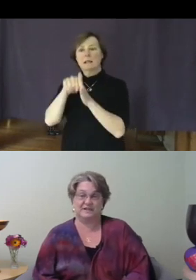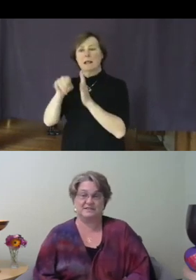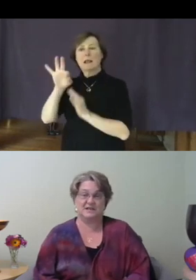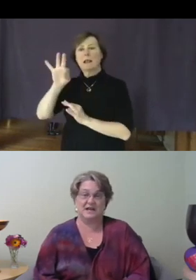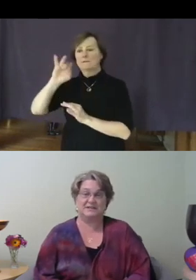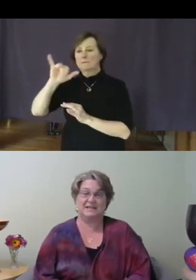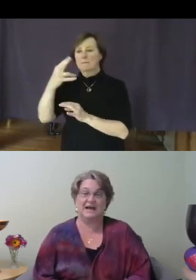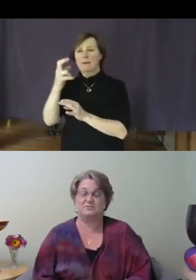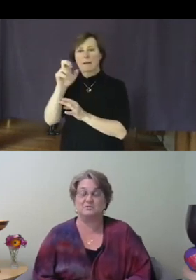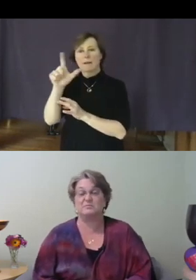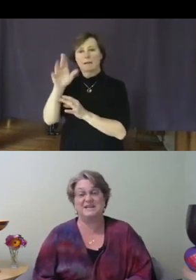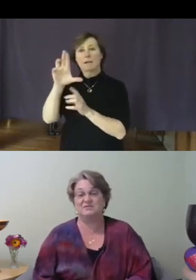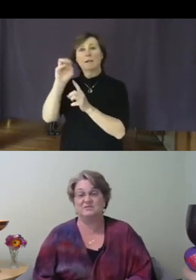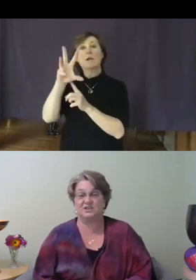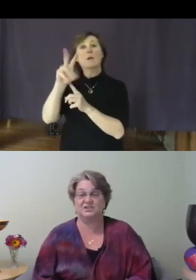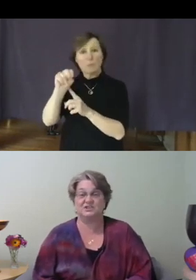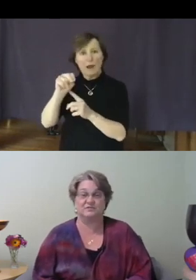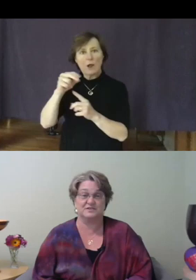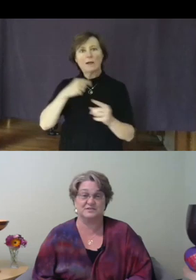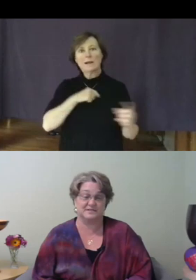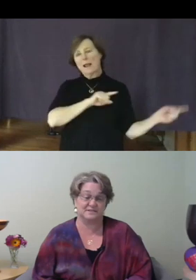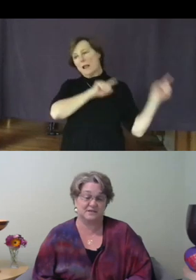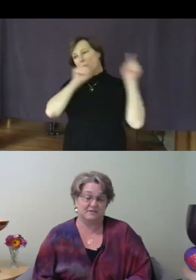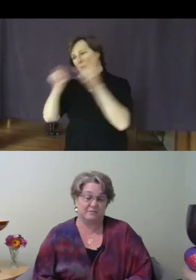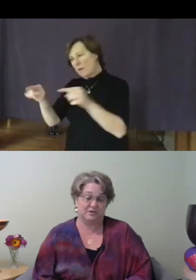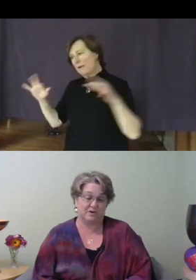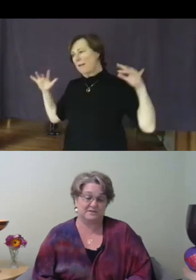the time and gathered with many Unitarian Universalists from across the